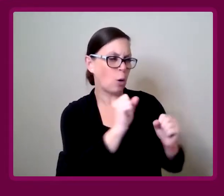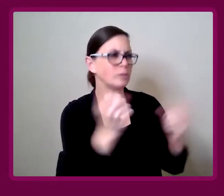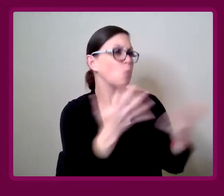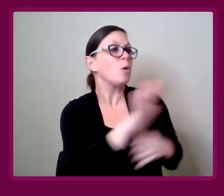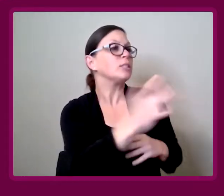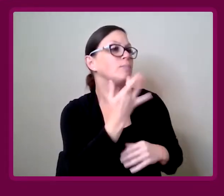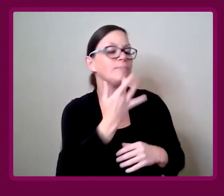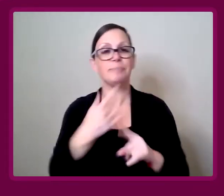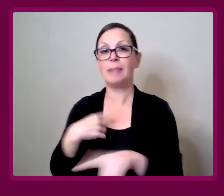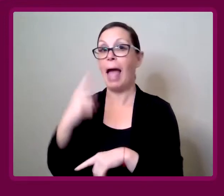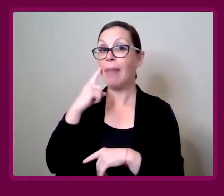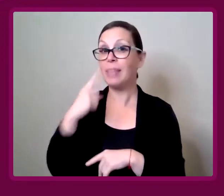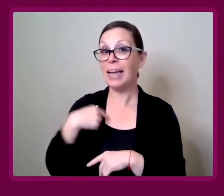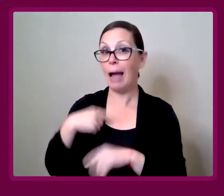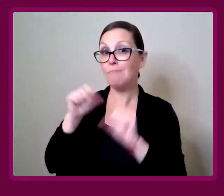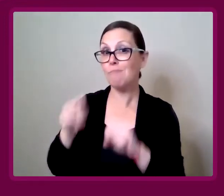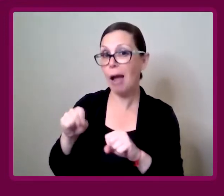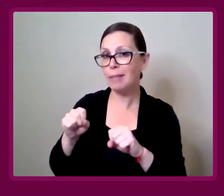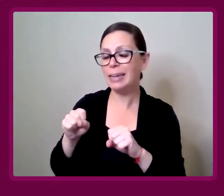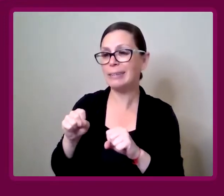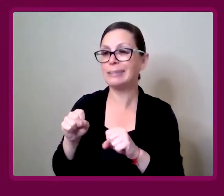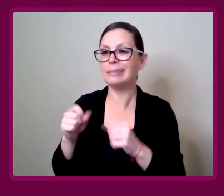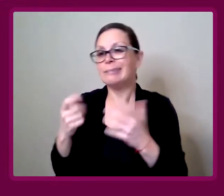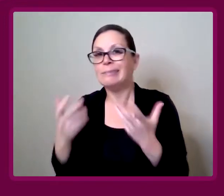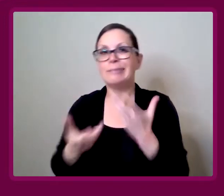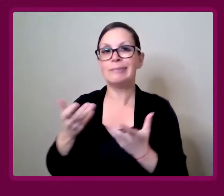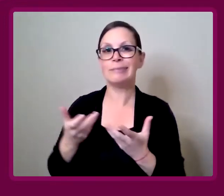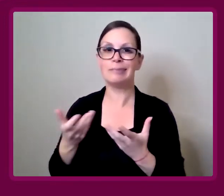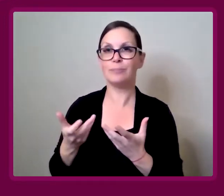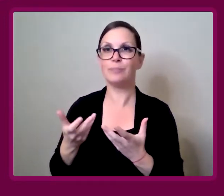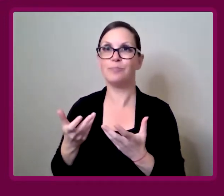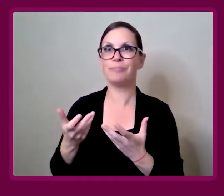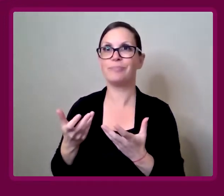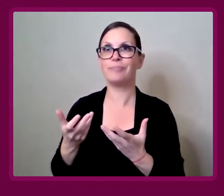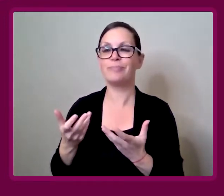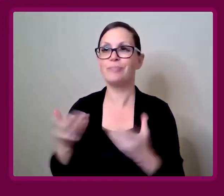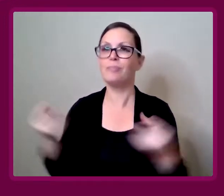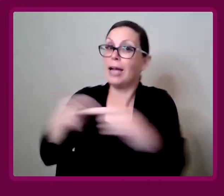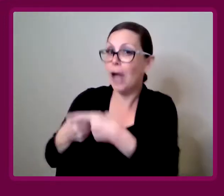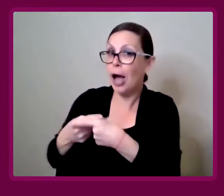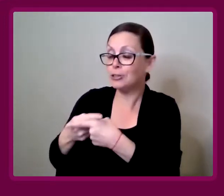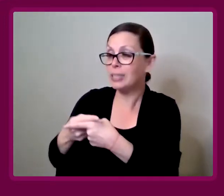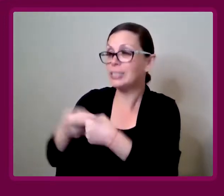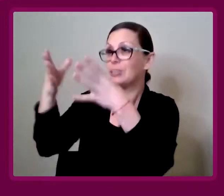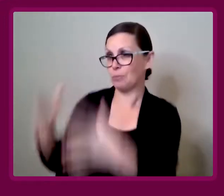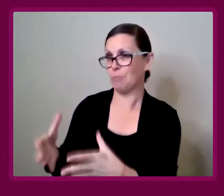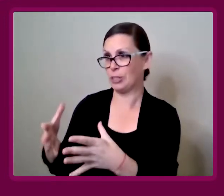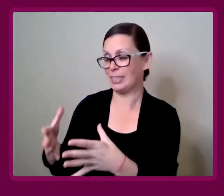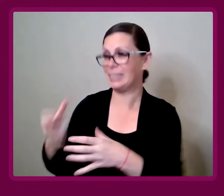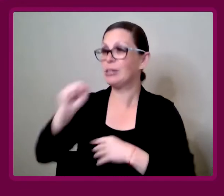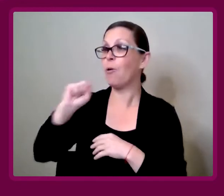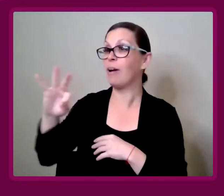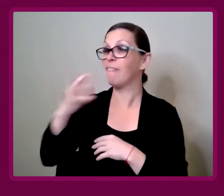What's your preference on that? Amy Francis-Smith: I think I'm probably one of those contradictory people.